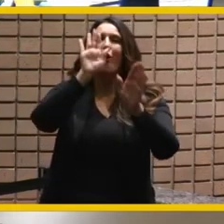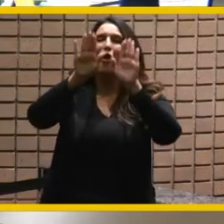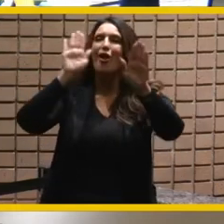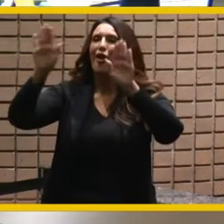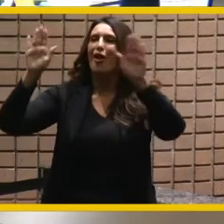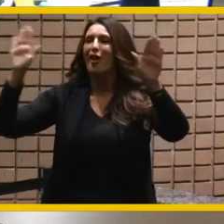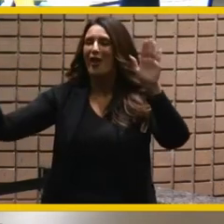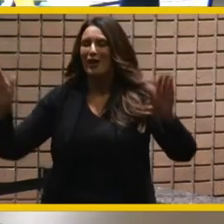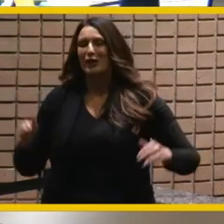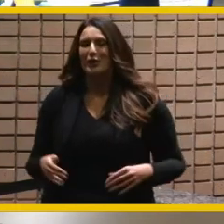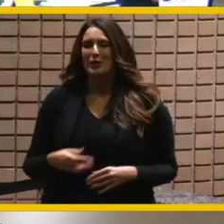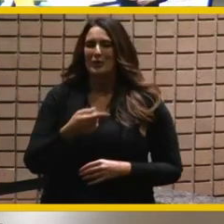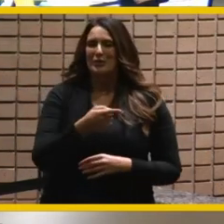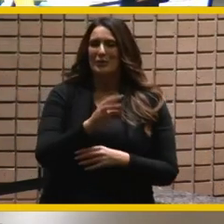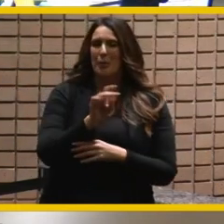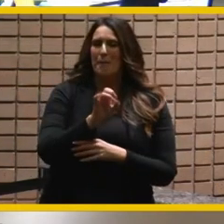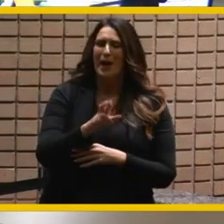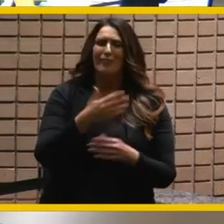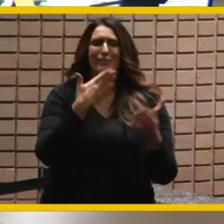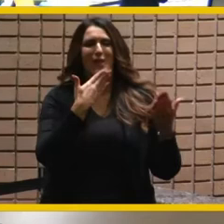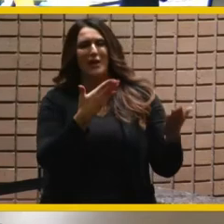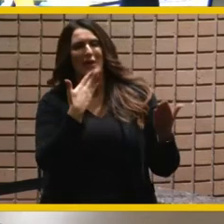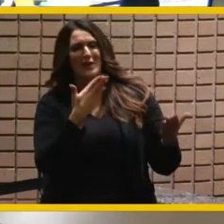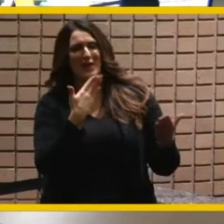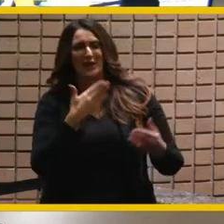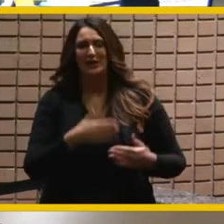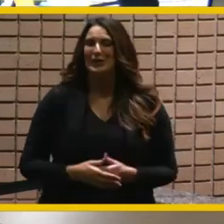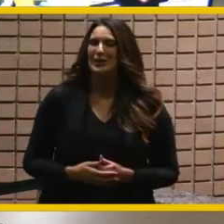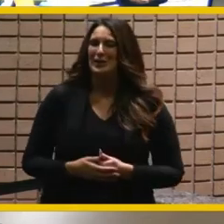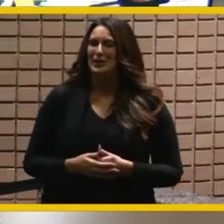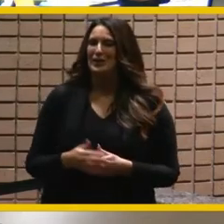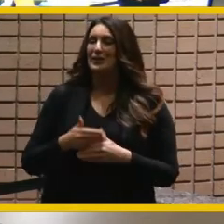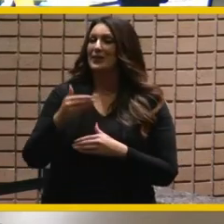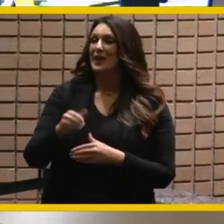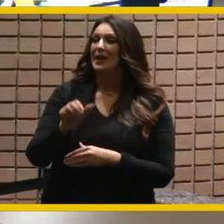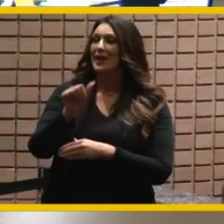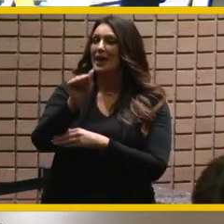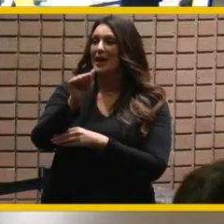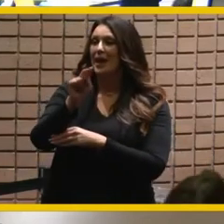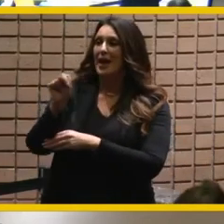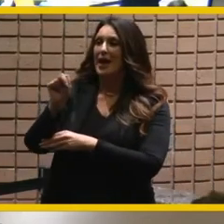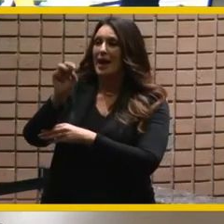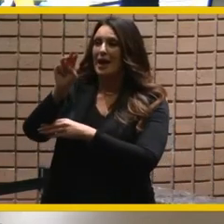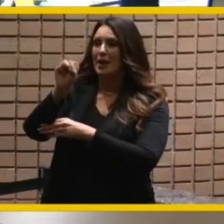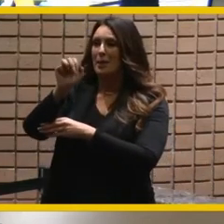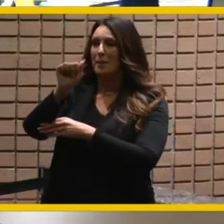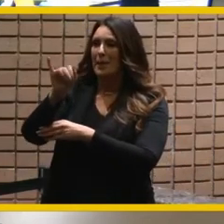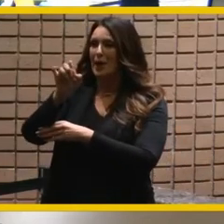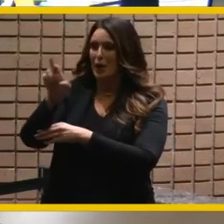yes yes and next we have uh ann mayer from riverside county transportation commission with the video